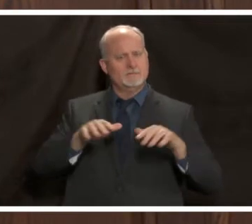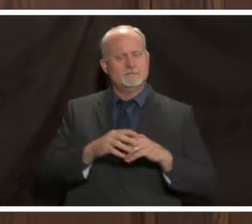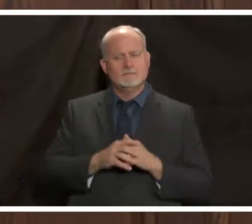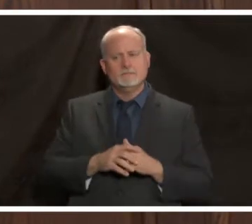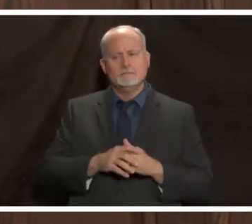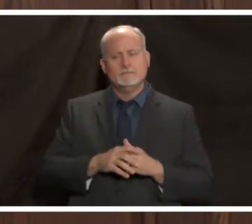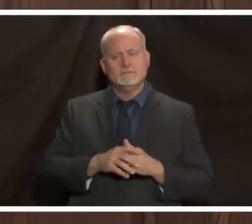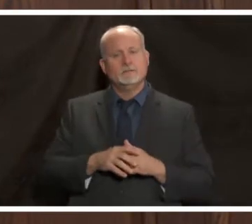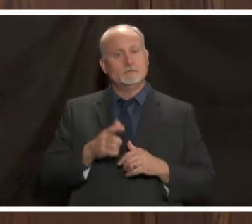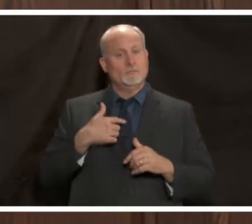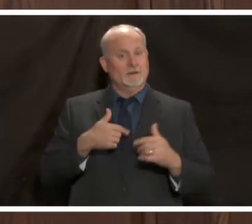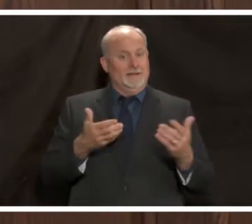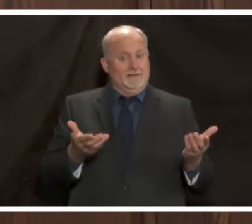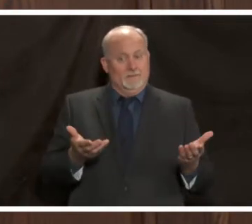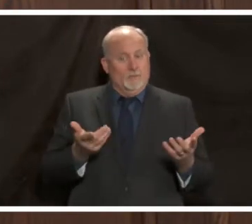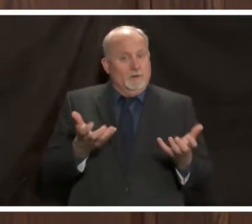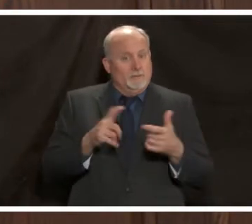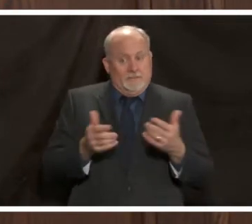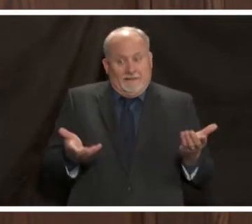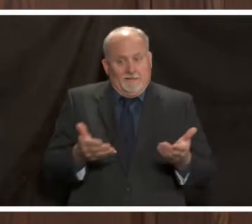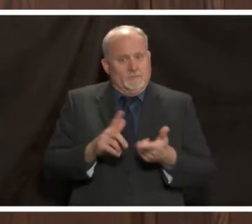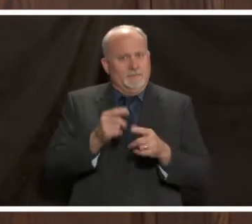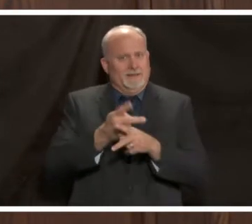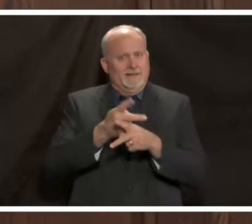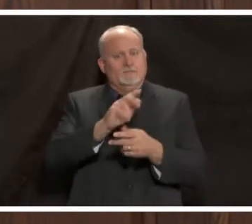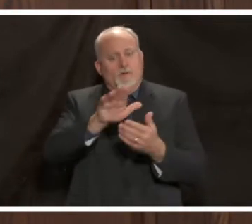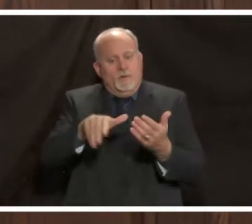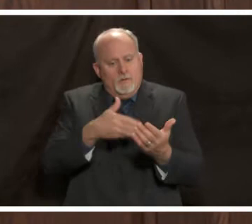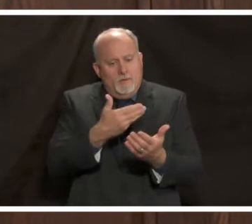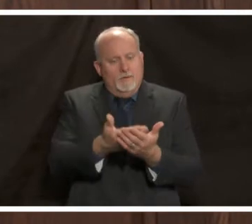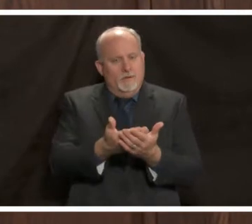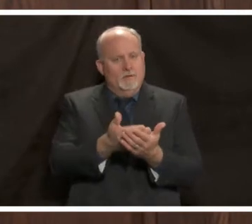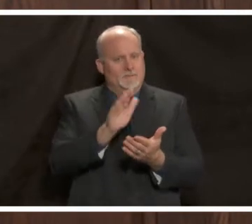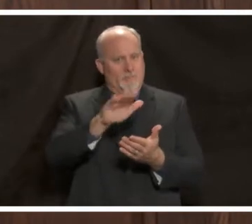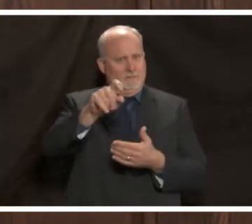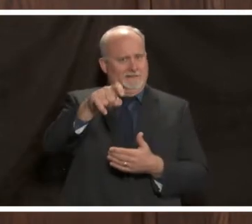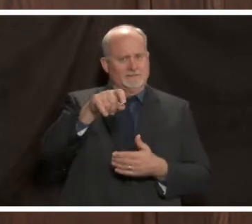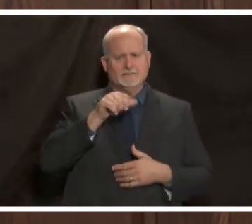available to provide all the care that you need not just care for covid i'll stop there thank you